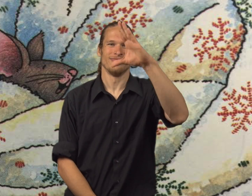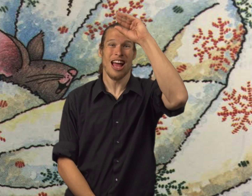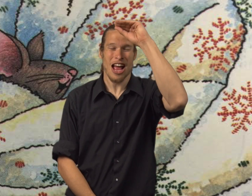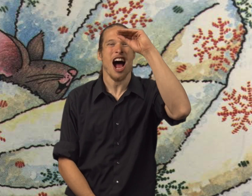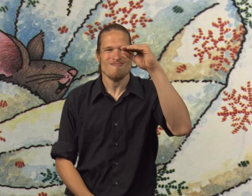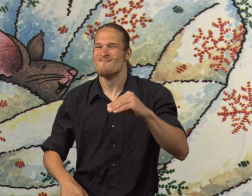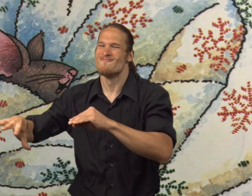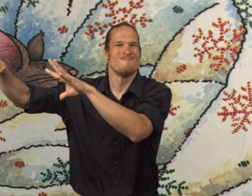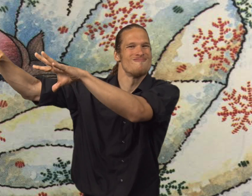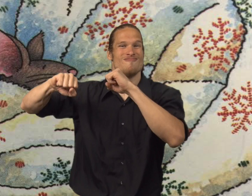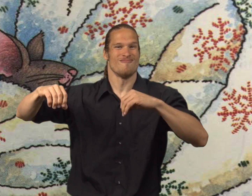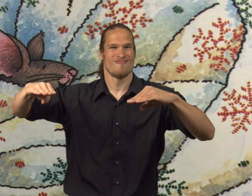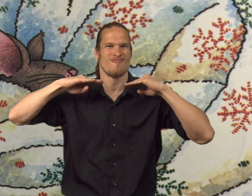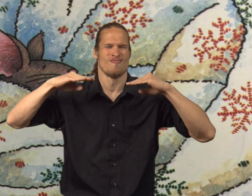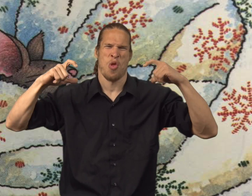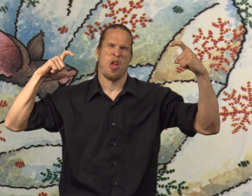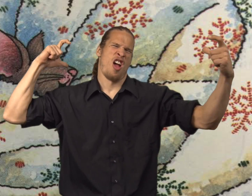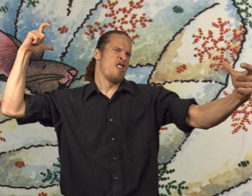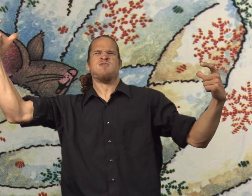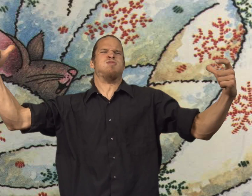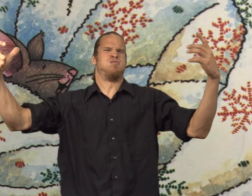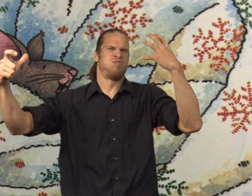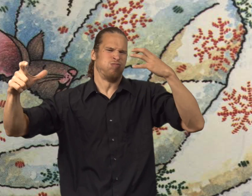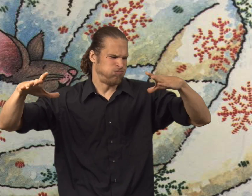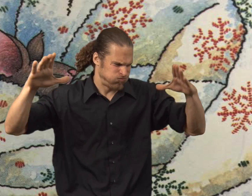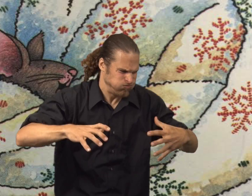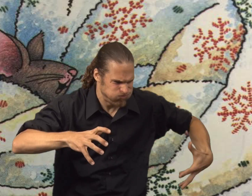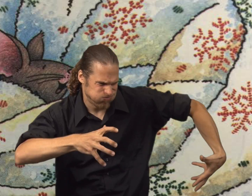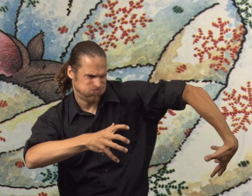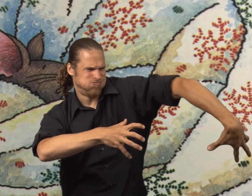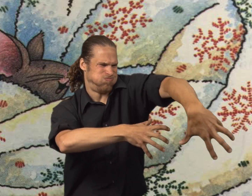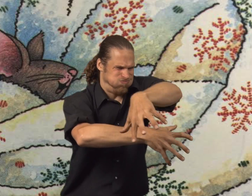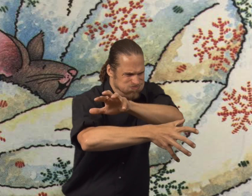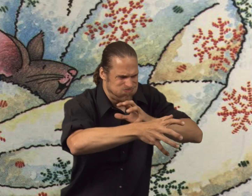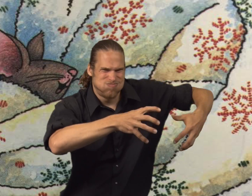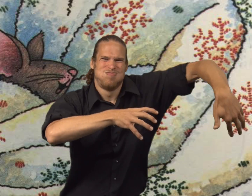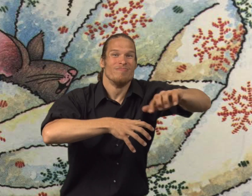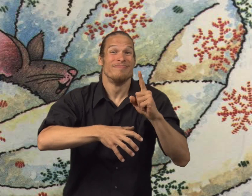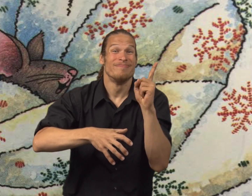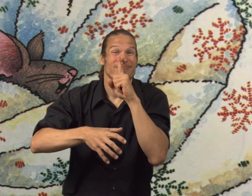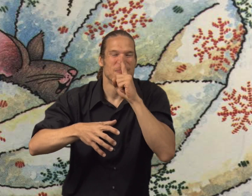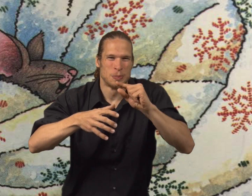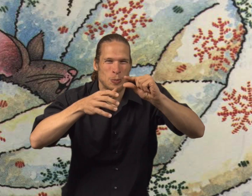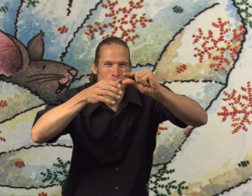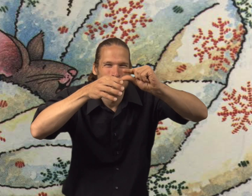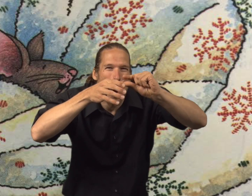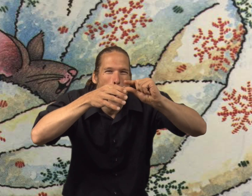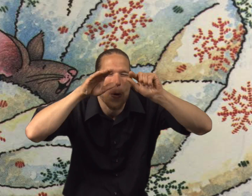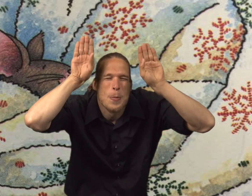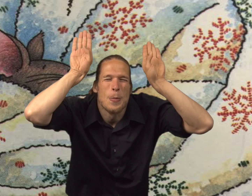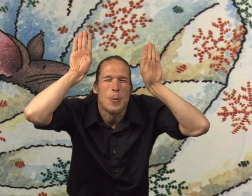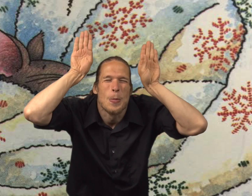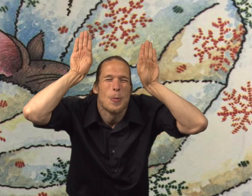And the boy grabs a large blanket and wraps it around the mouse and the mouse is